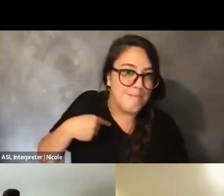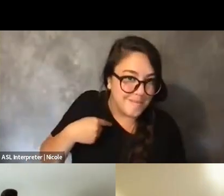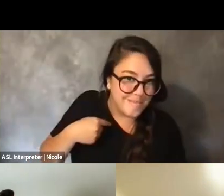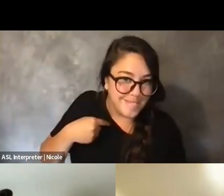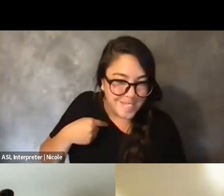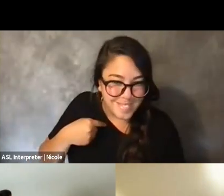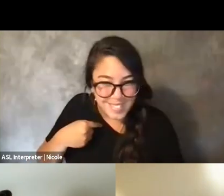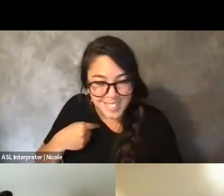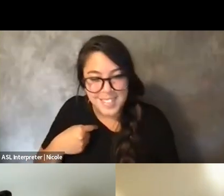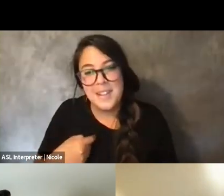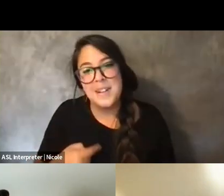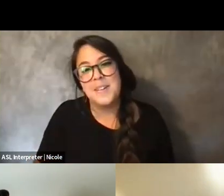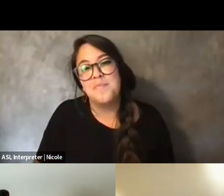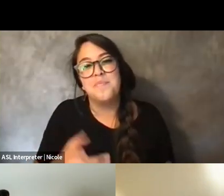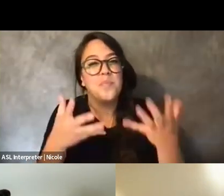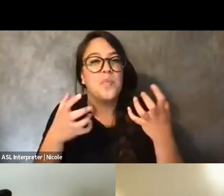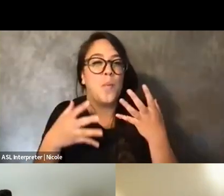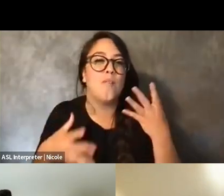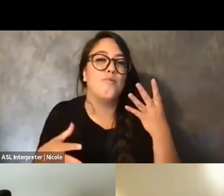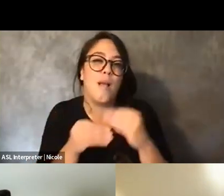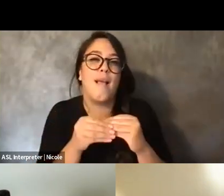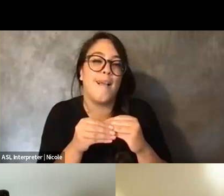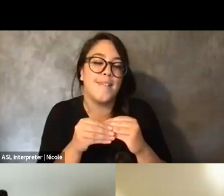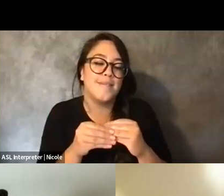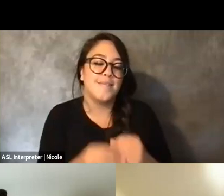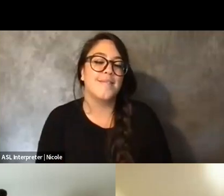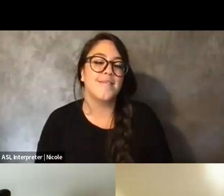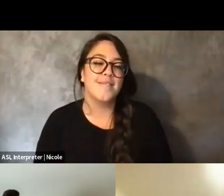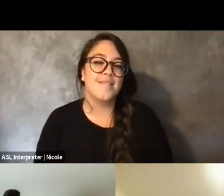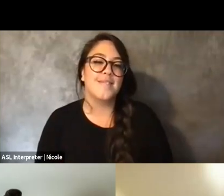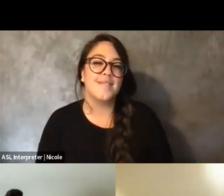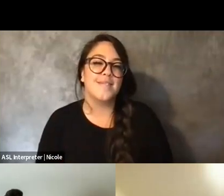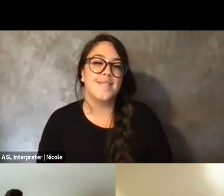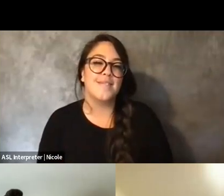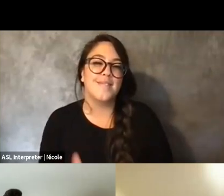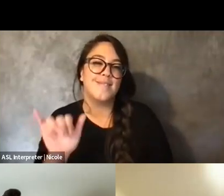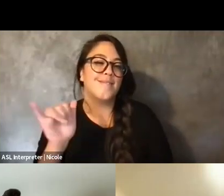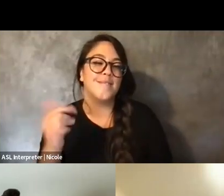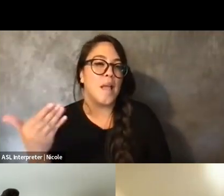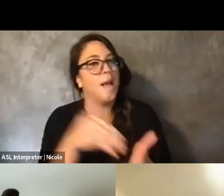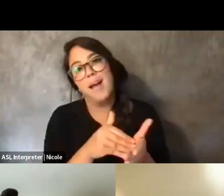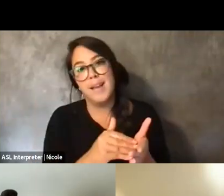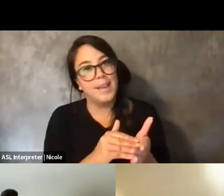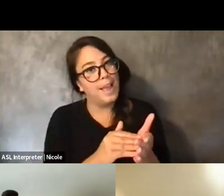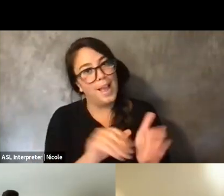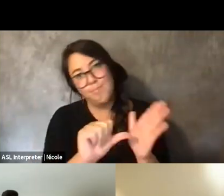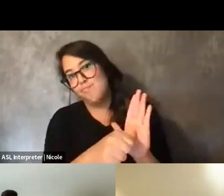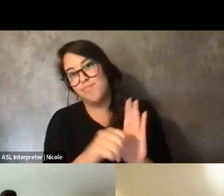I just wanted to add that, like, just echoing Ebony, like, being more thoughtful